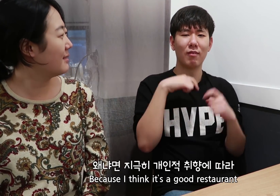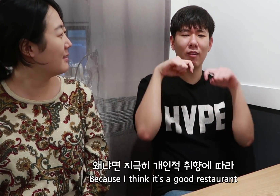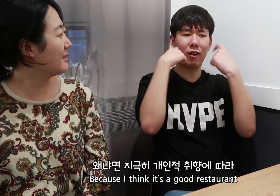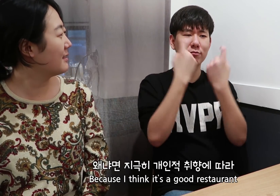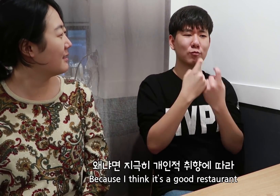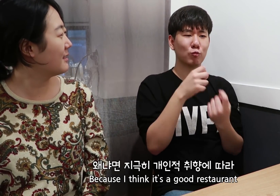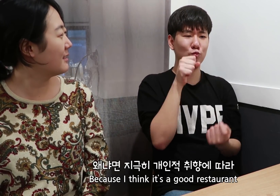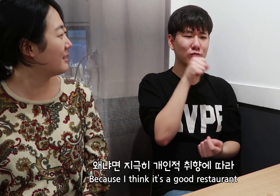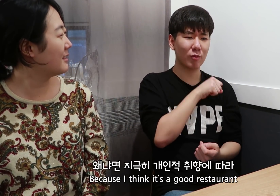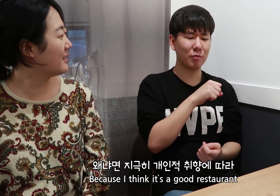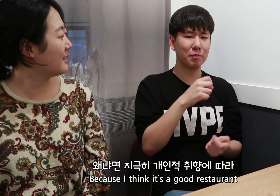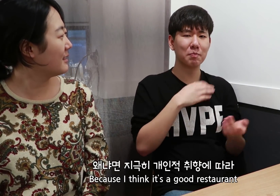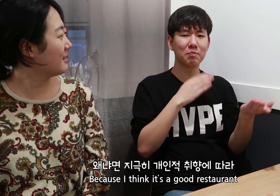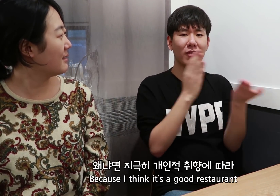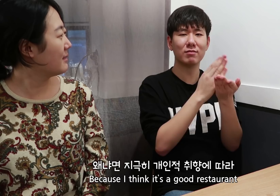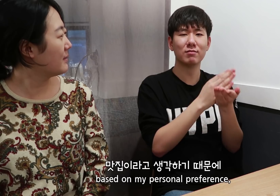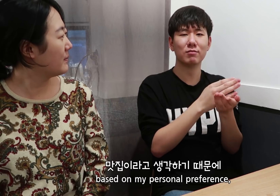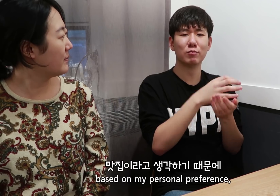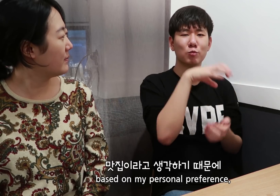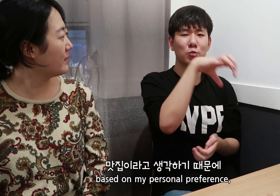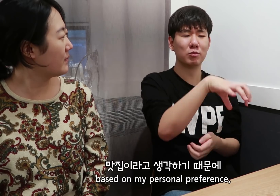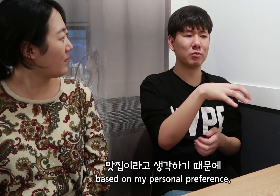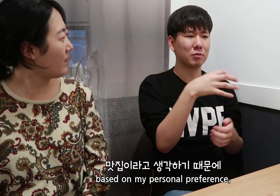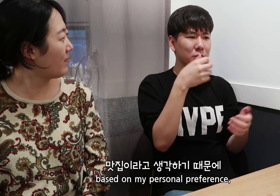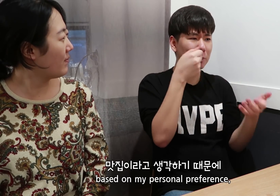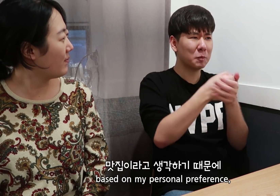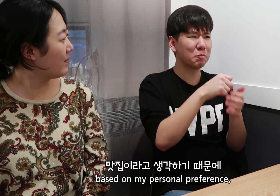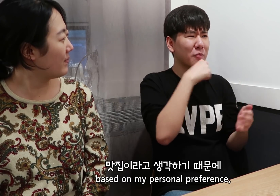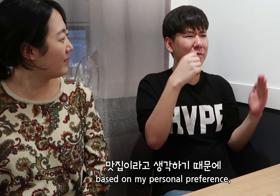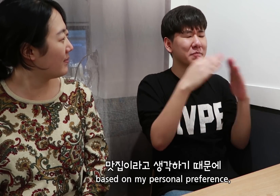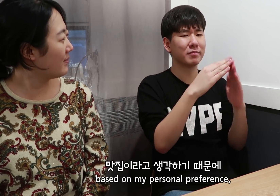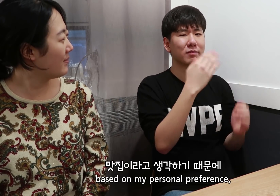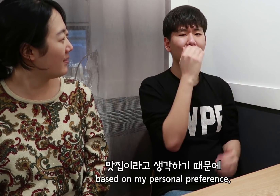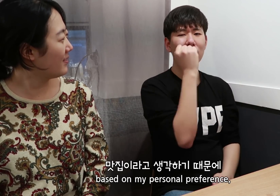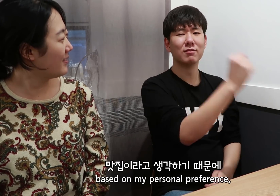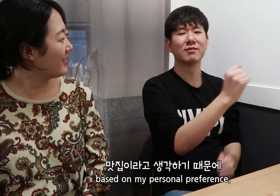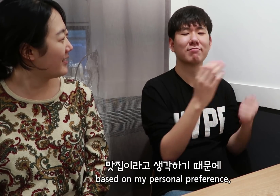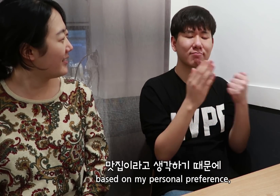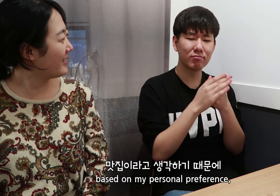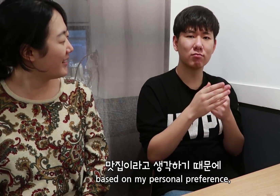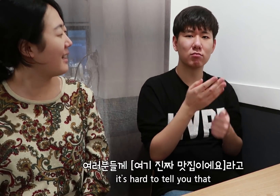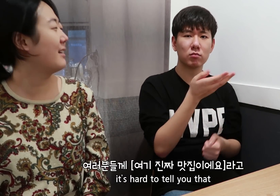Because I think it’s a good restaurant based on my personal preference,